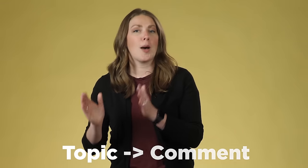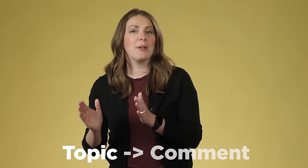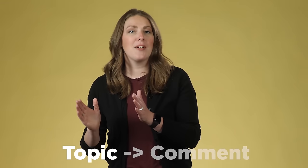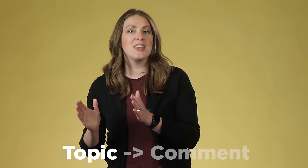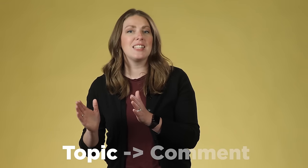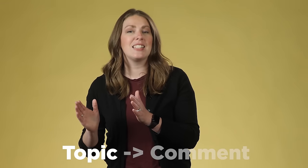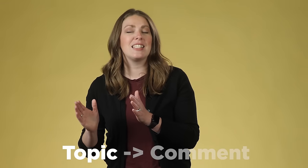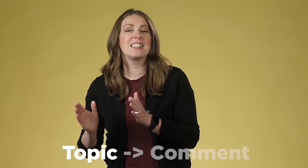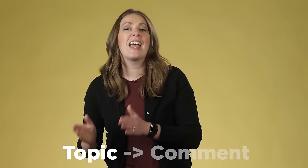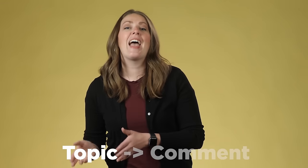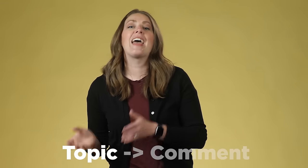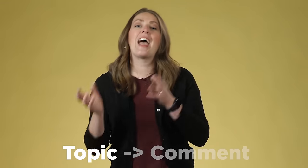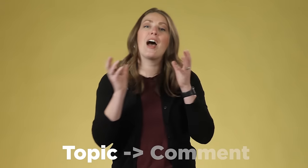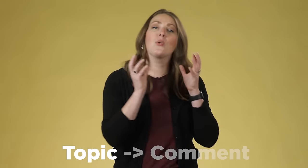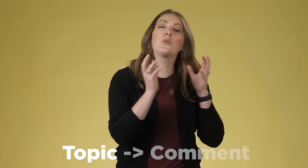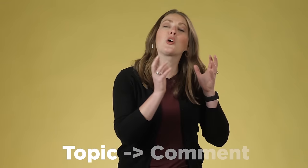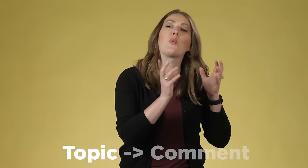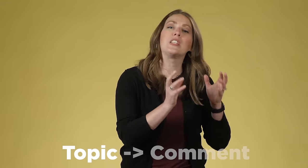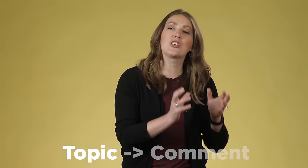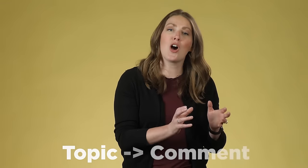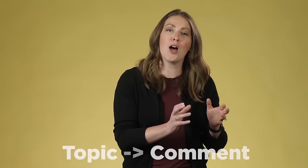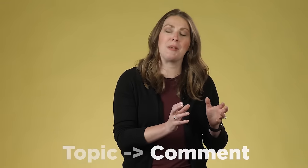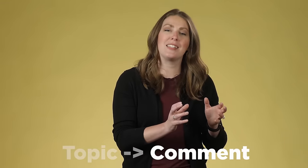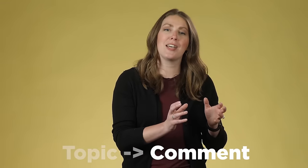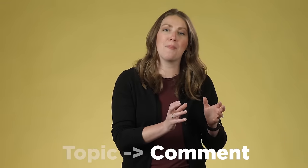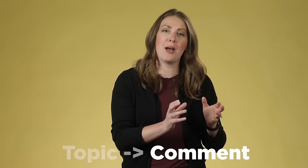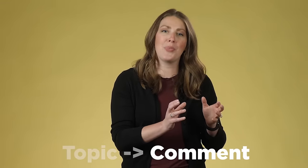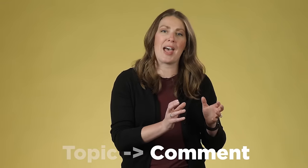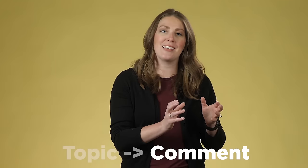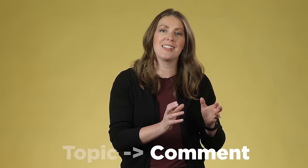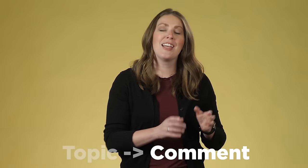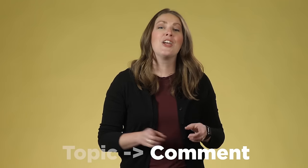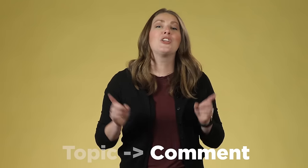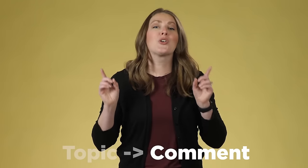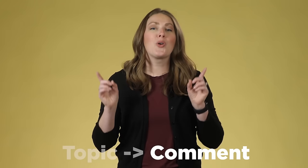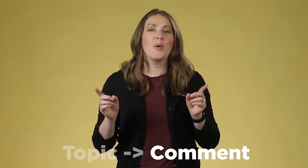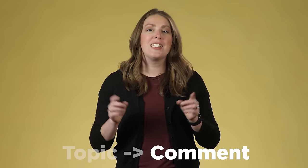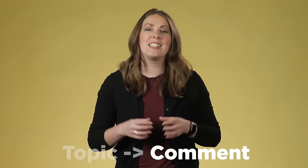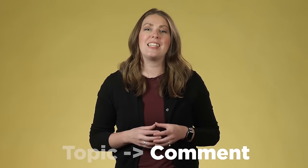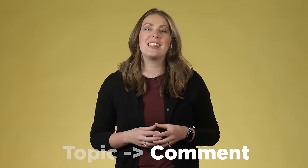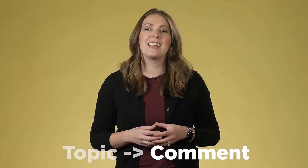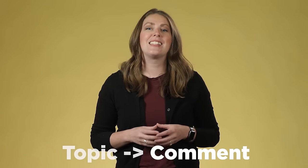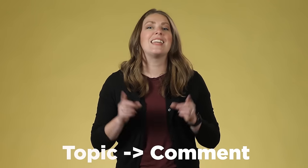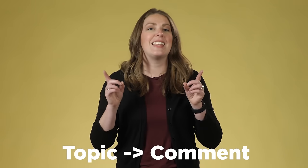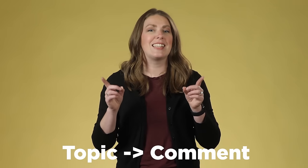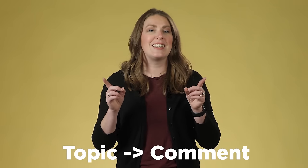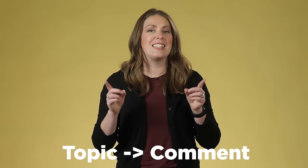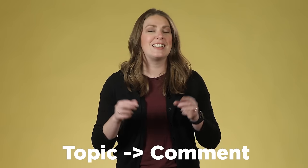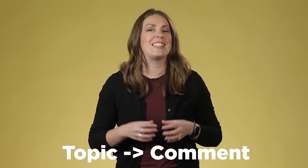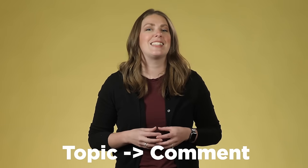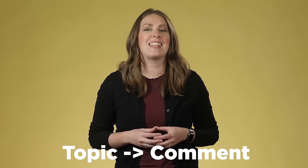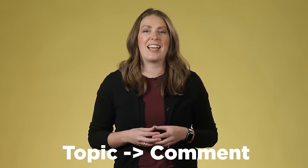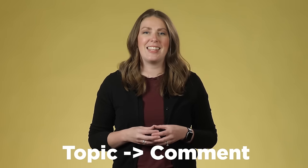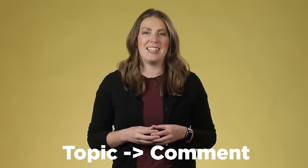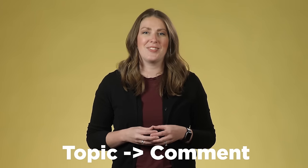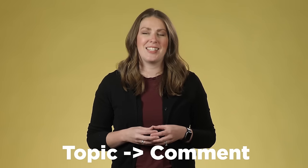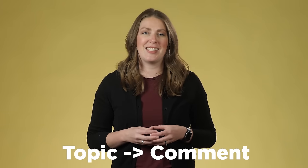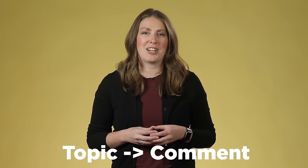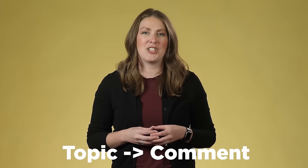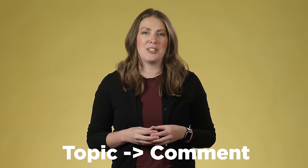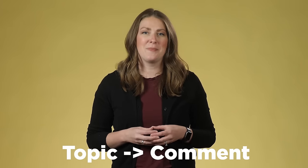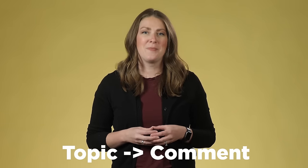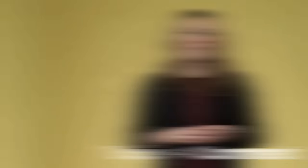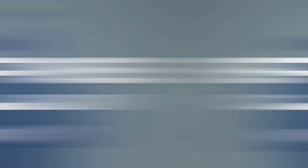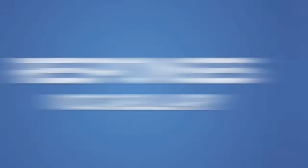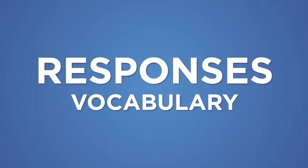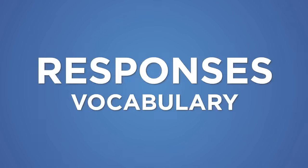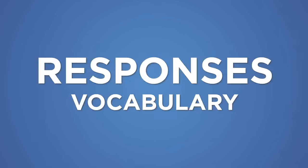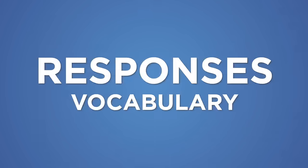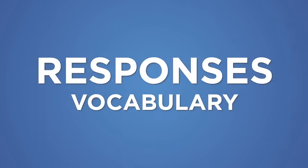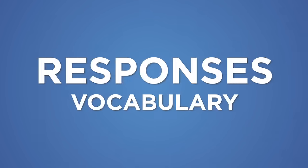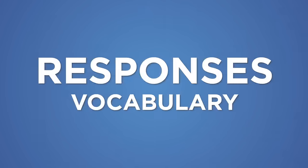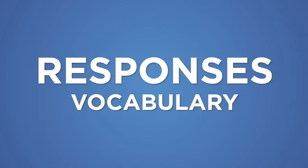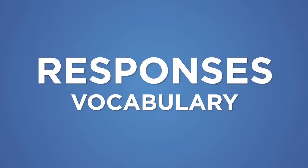'Deaf.' 'Hard of hearing, hard of hearing', it's 'Hh' for hard of hearing. 'Yes,